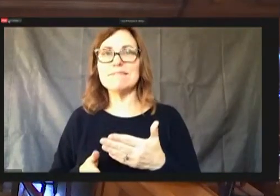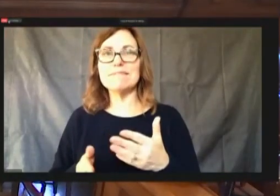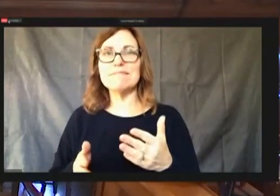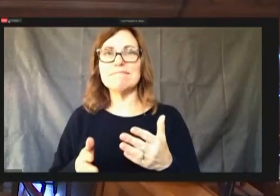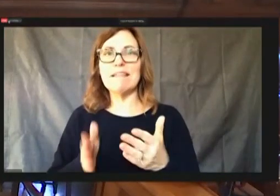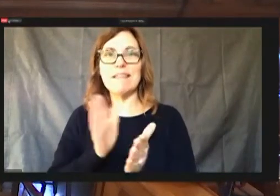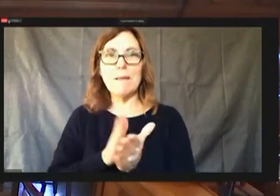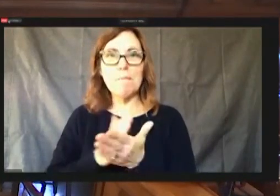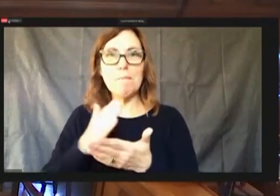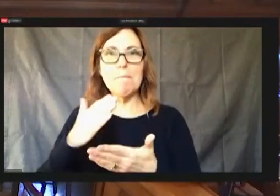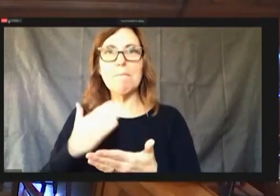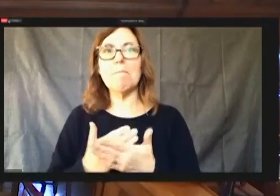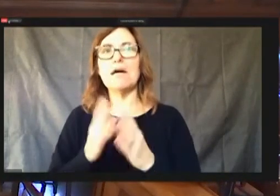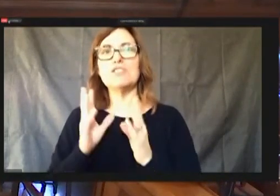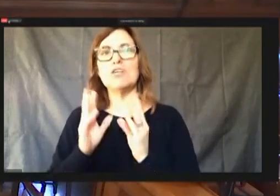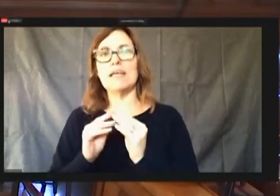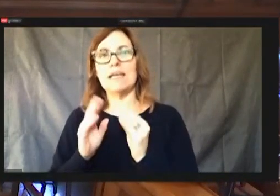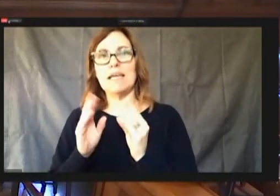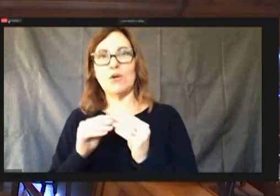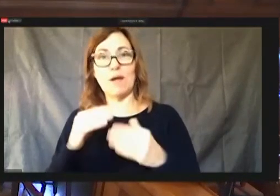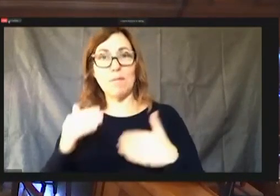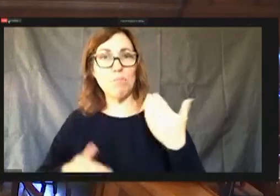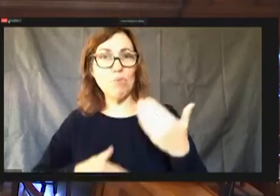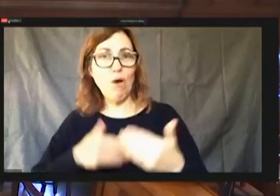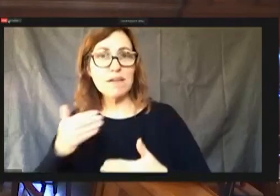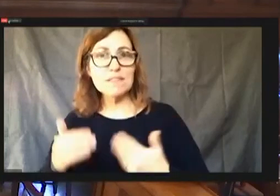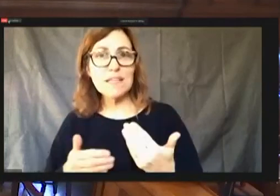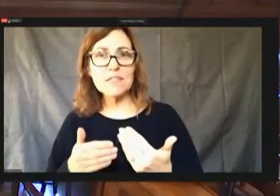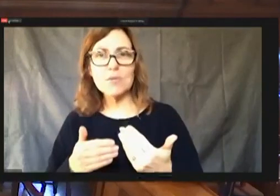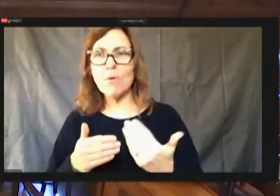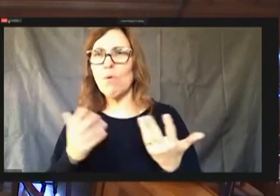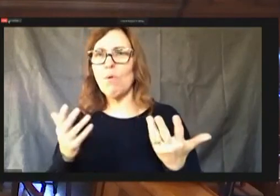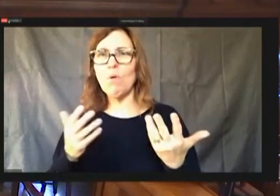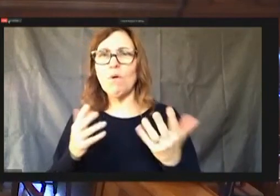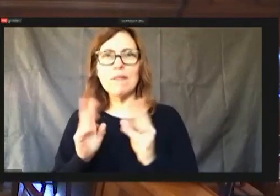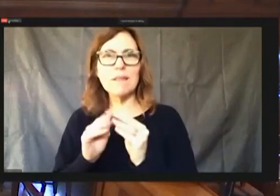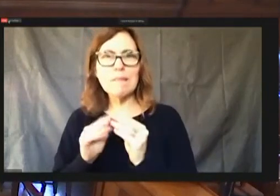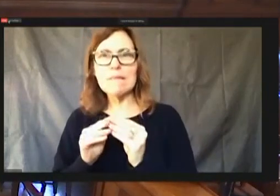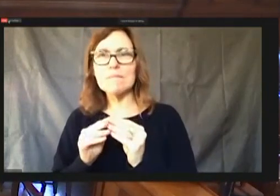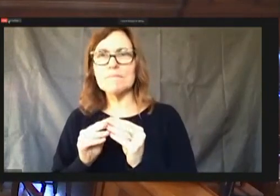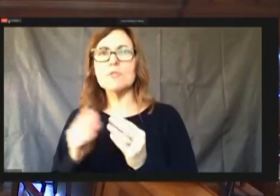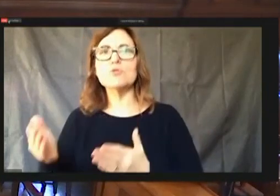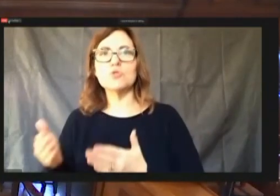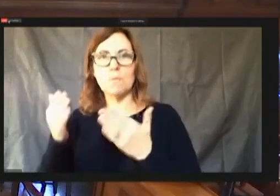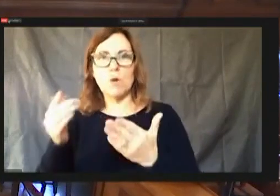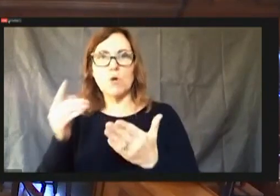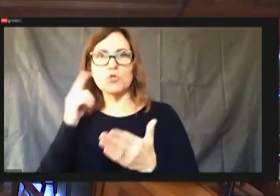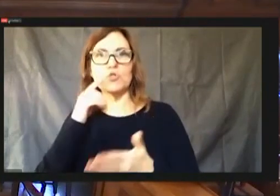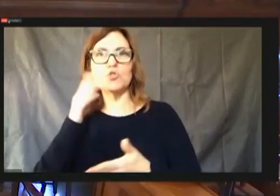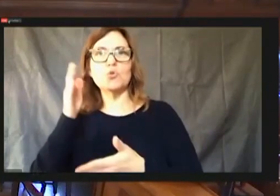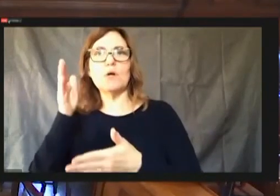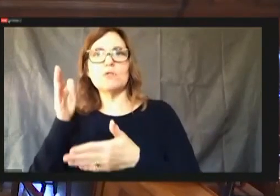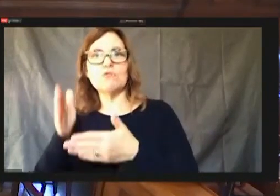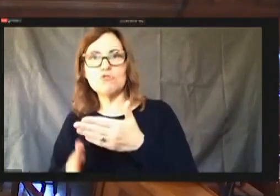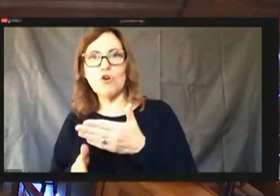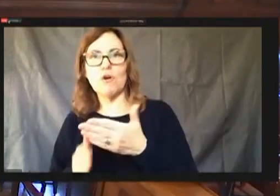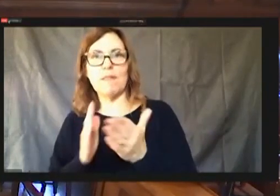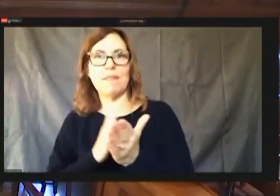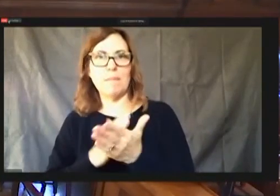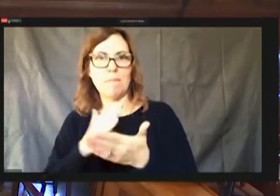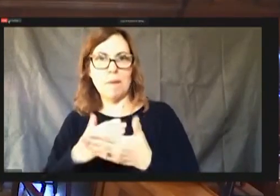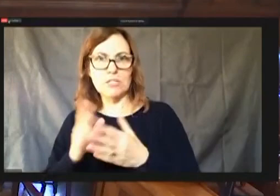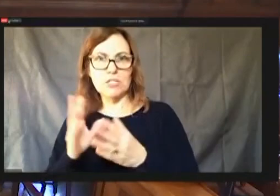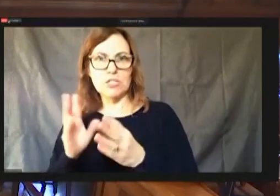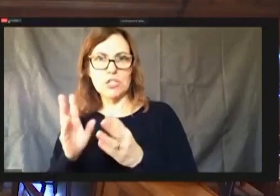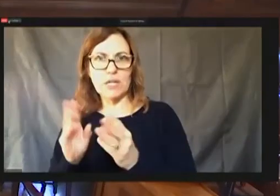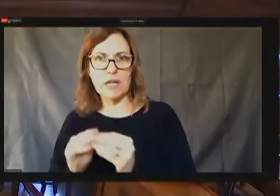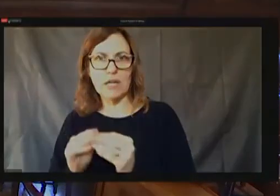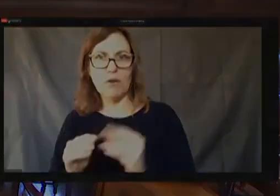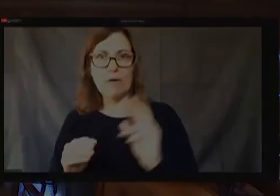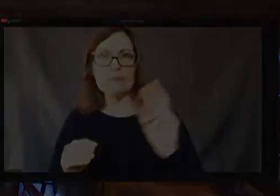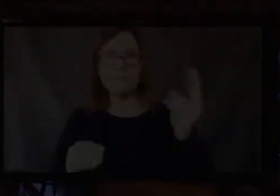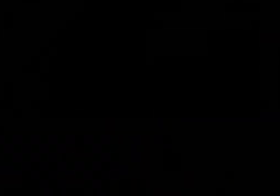Congratulations.